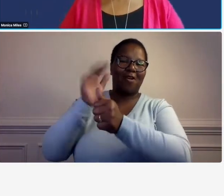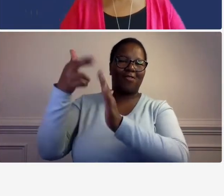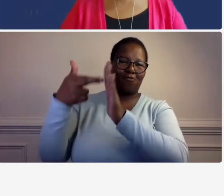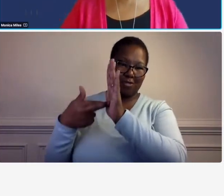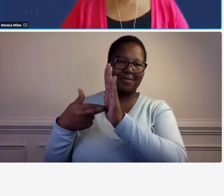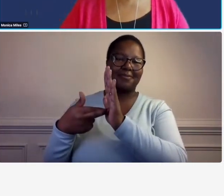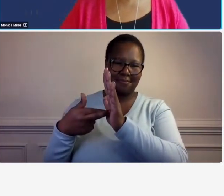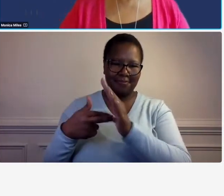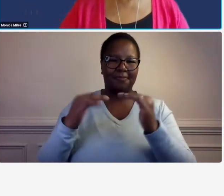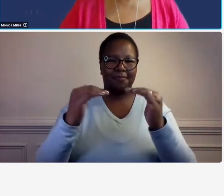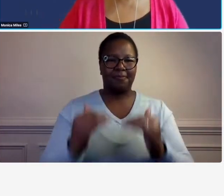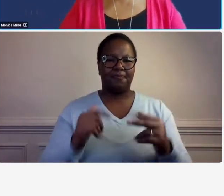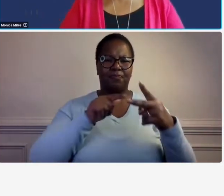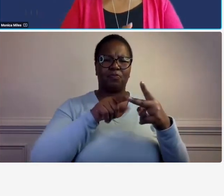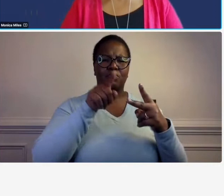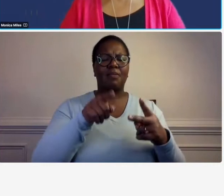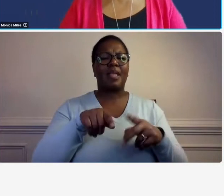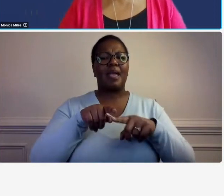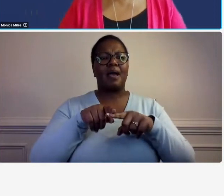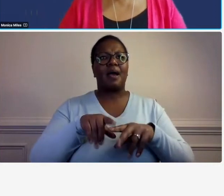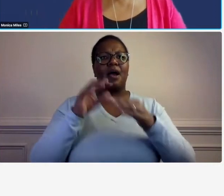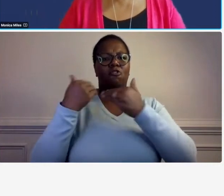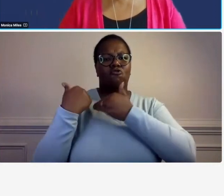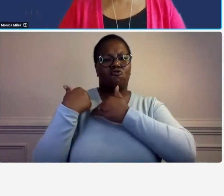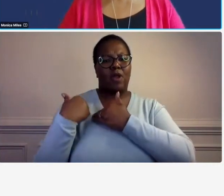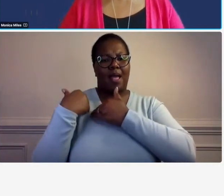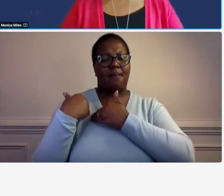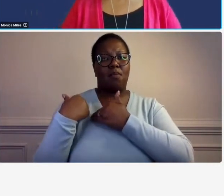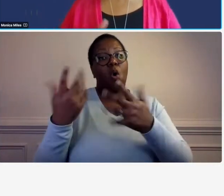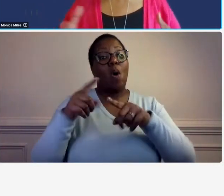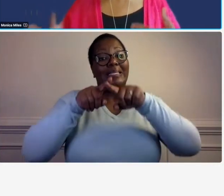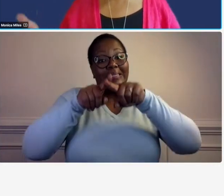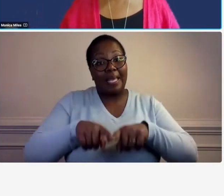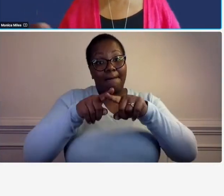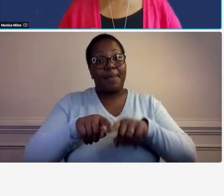the next highlight is reliable so your accounting system can't be hit or miss